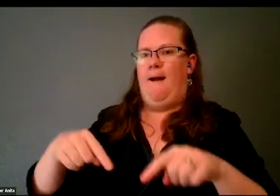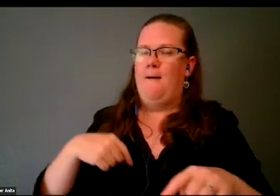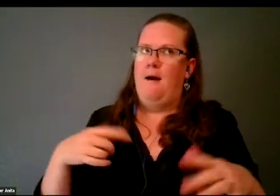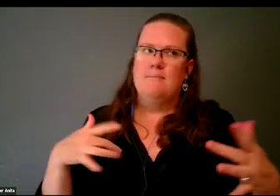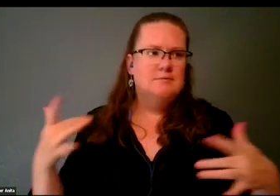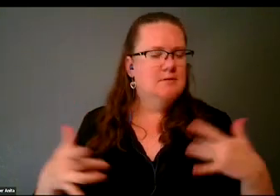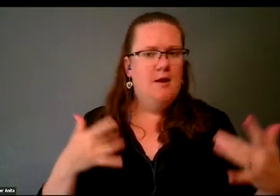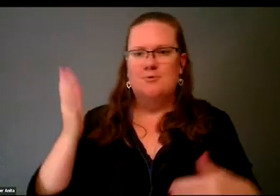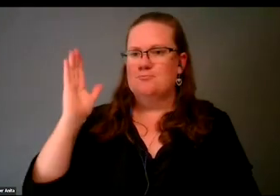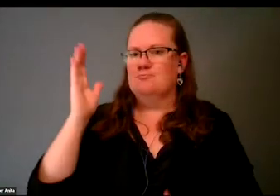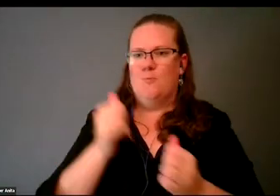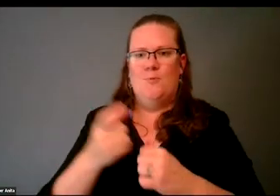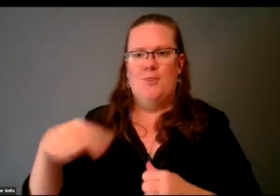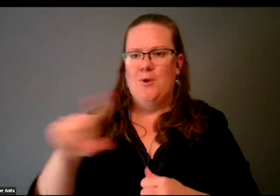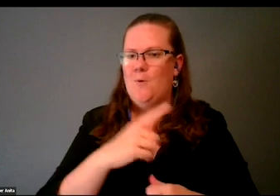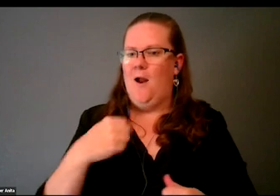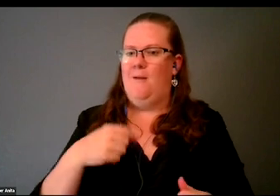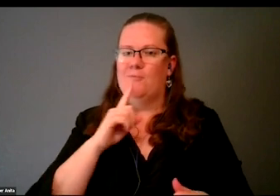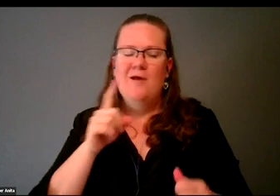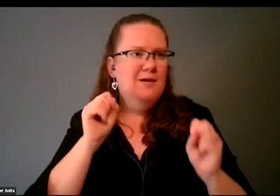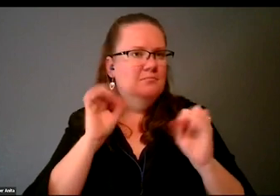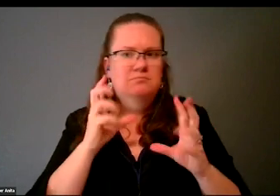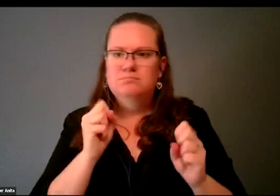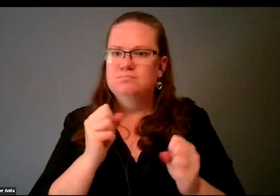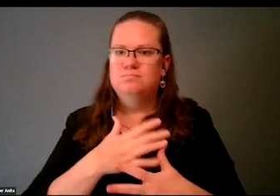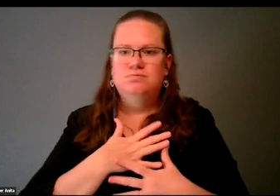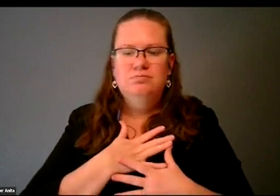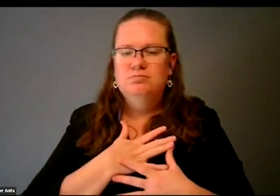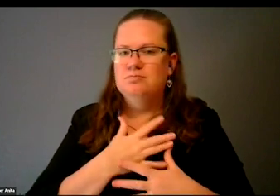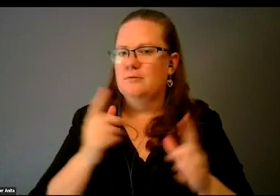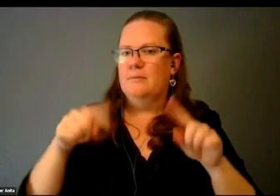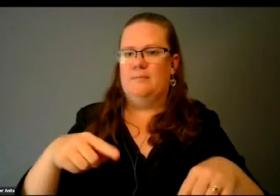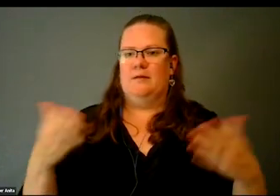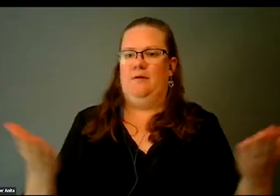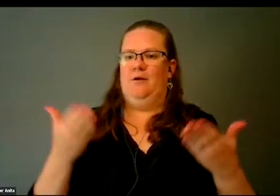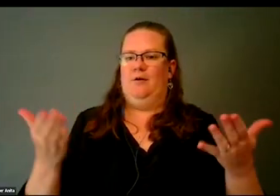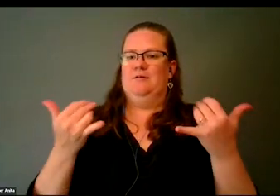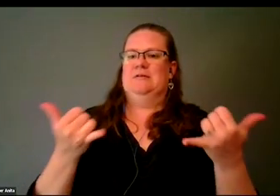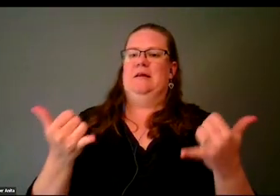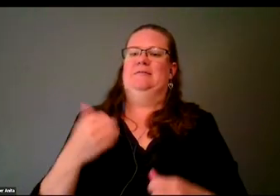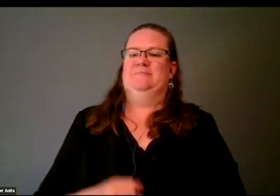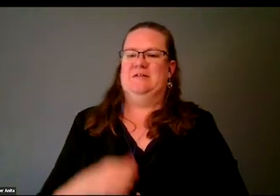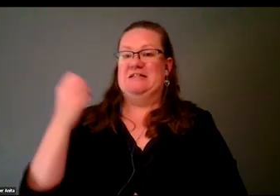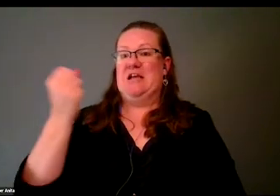and I'm really-- I don't know, I'm really stoked to be here today, this Saturday, to talk about STEM